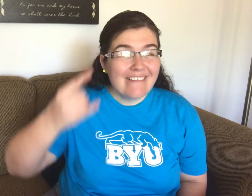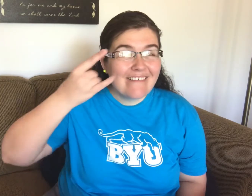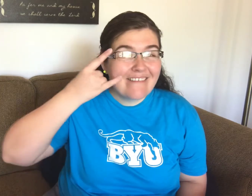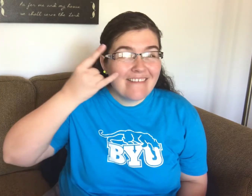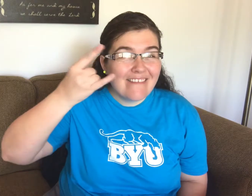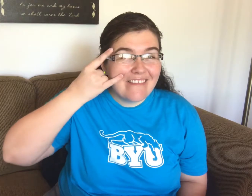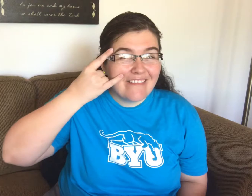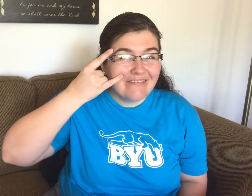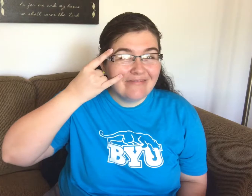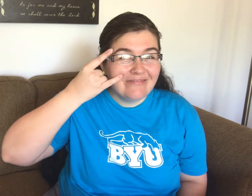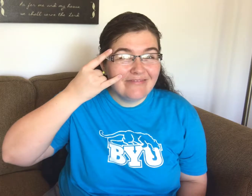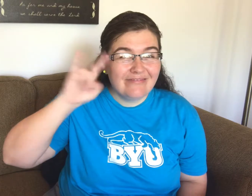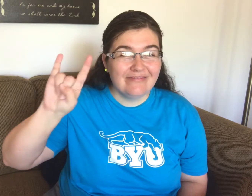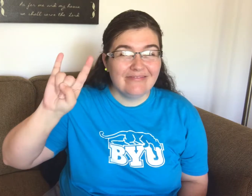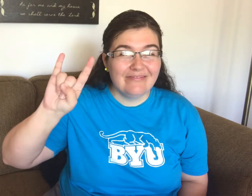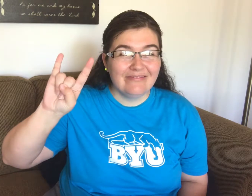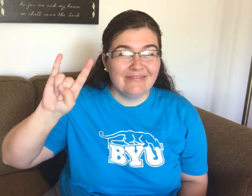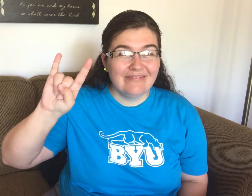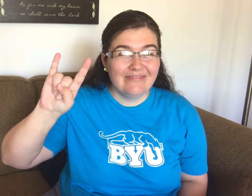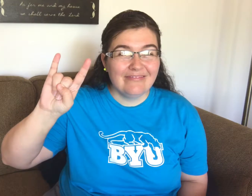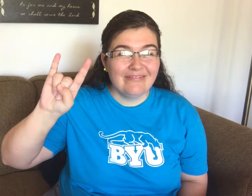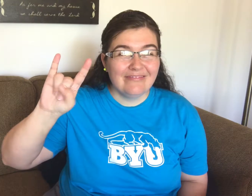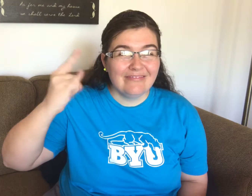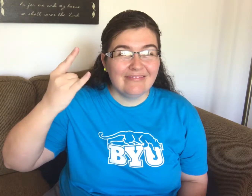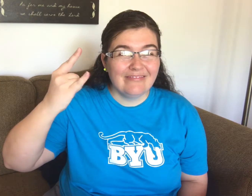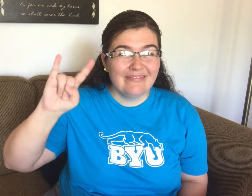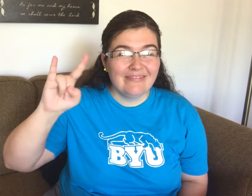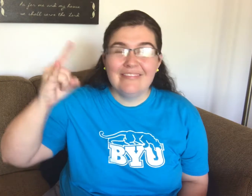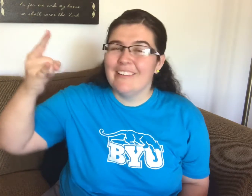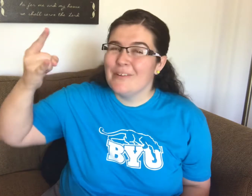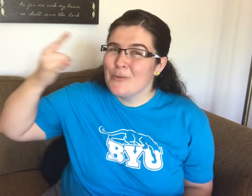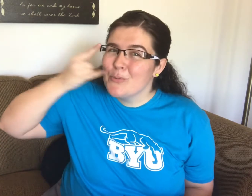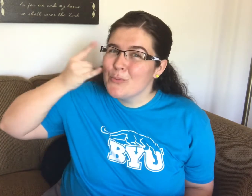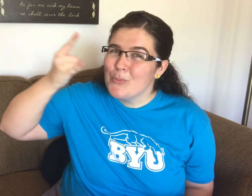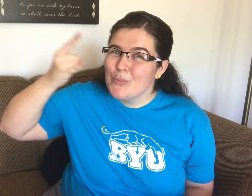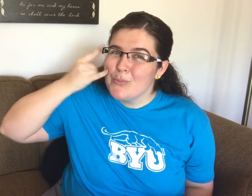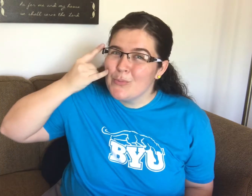Icelandic Sign Language for YOUTUBE